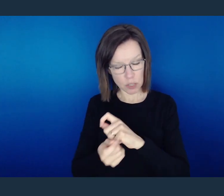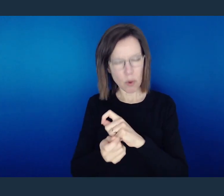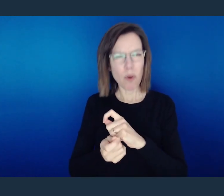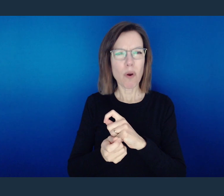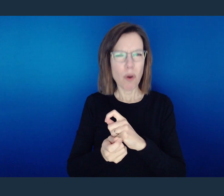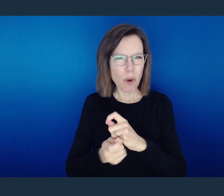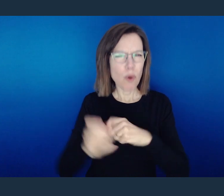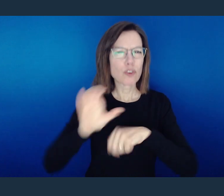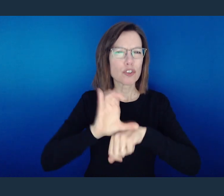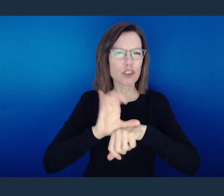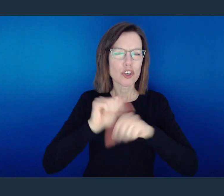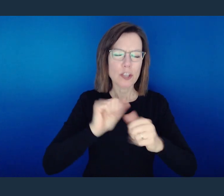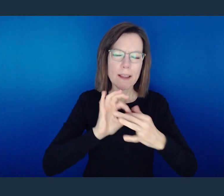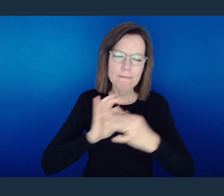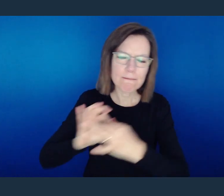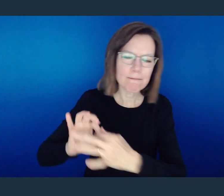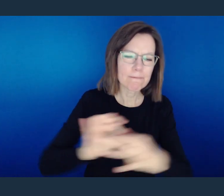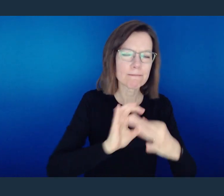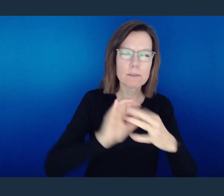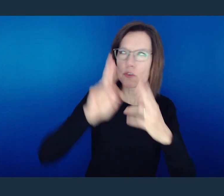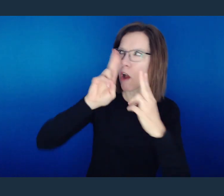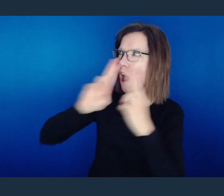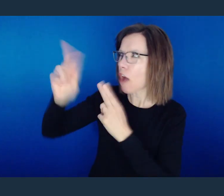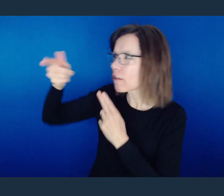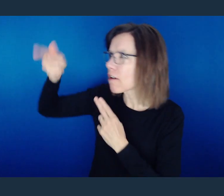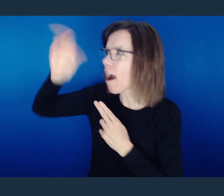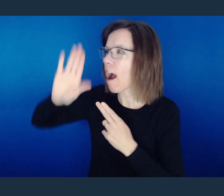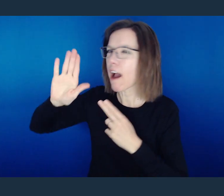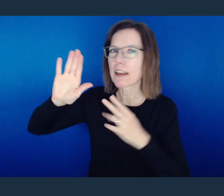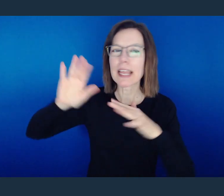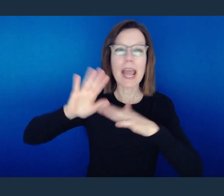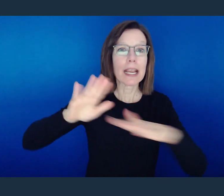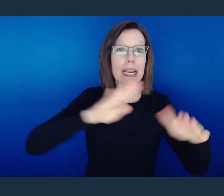in our communities, and to the farthest reaches of the world.